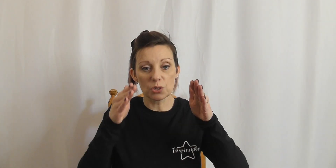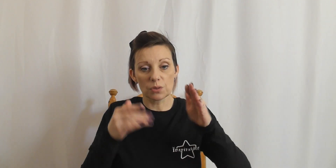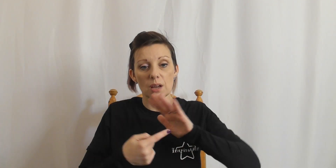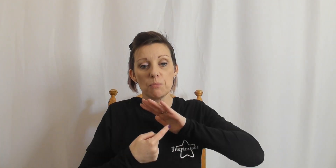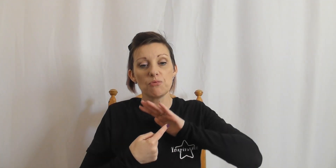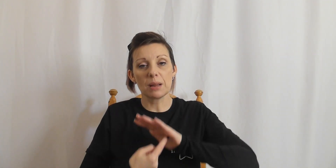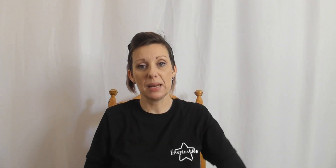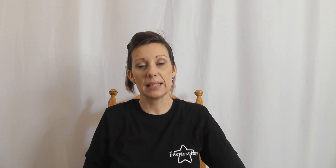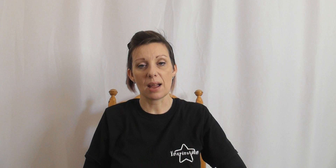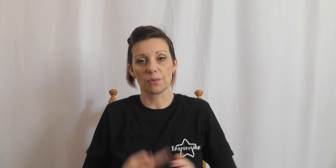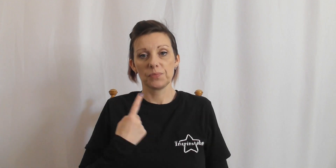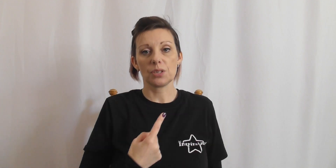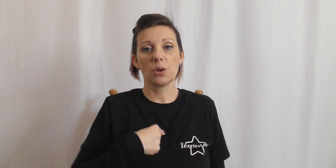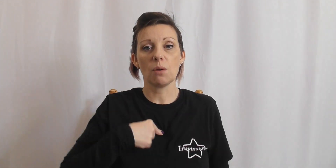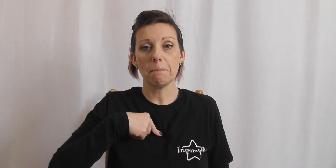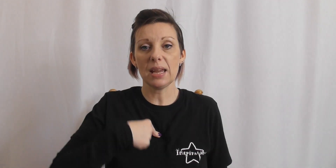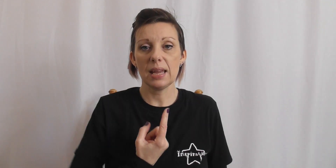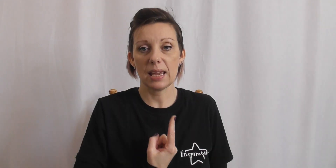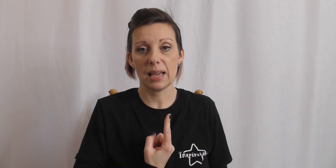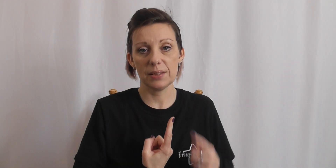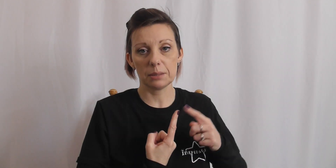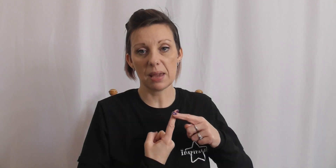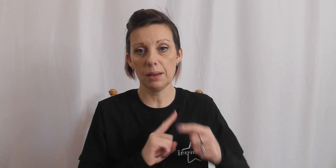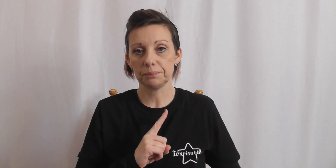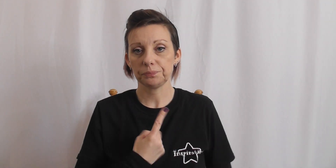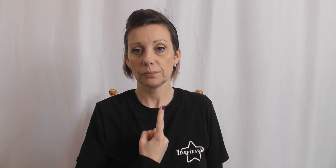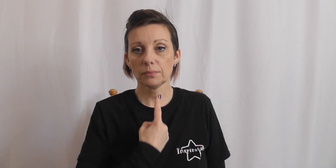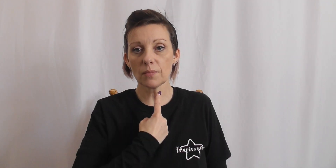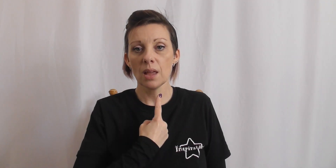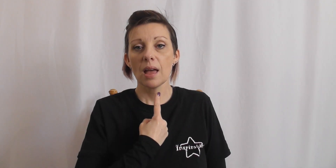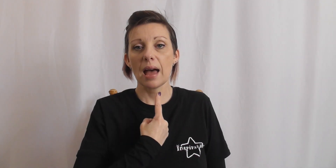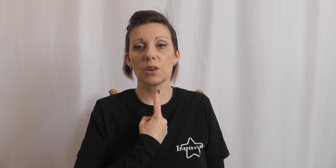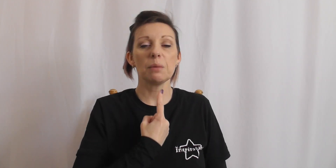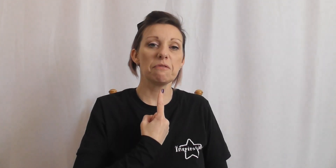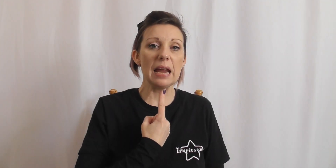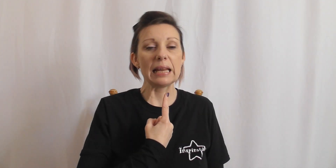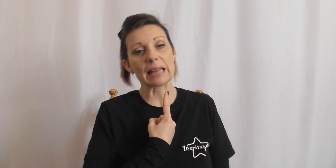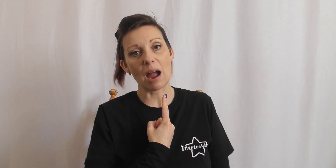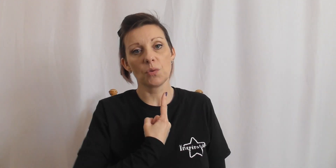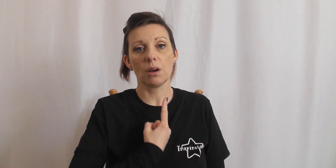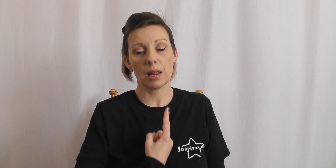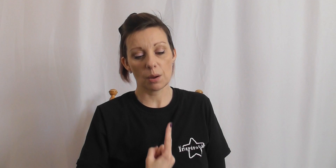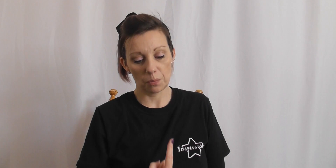on the bring me down. So we've got me here, this is me and because i'm feeling down, i'll end up